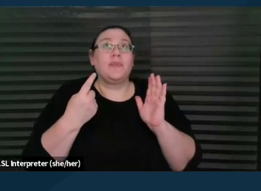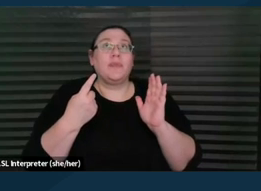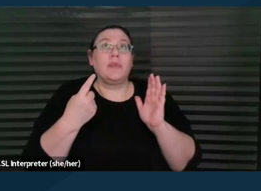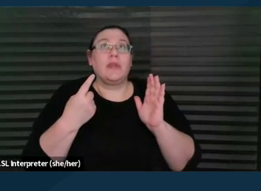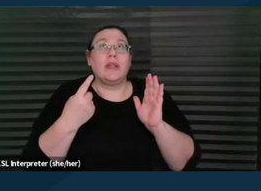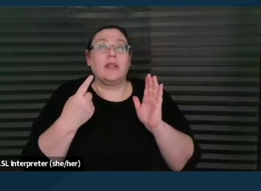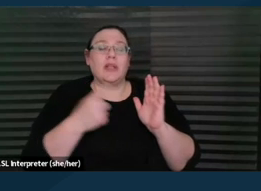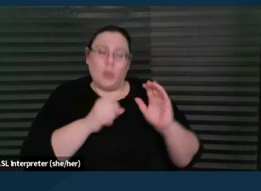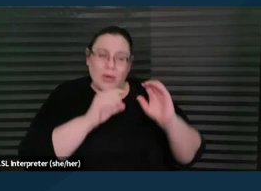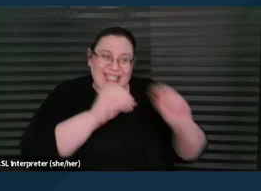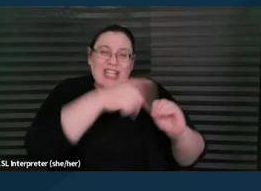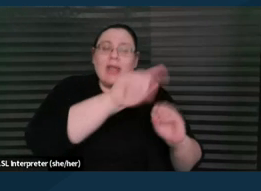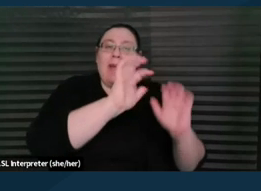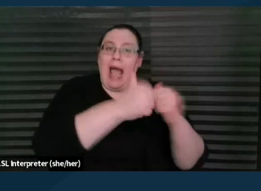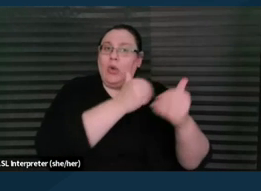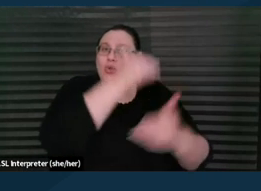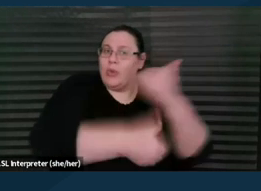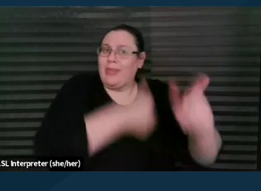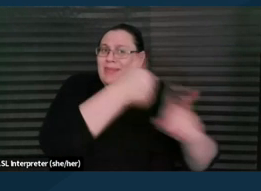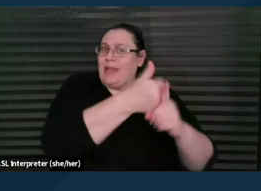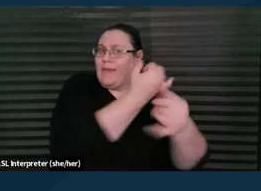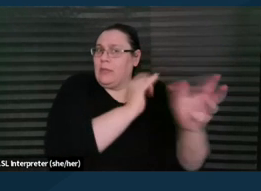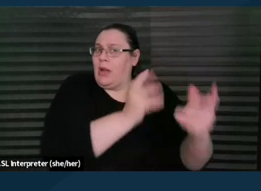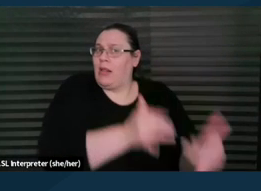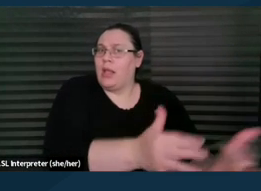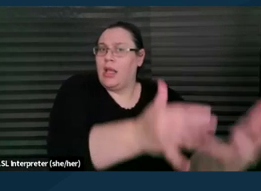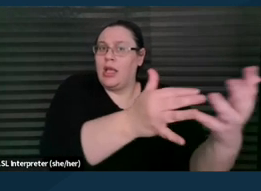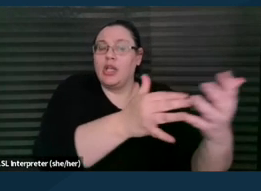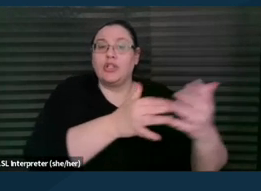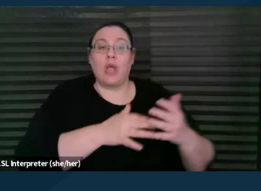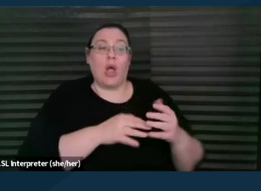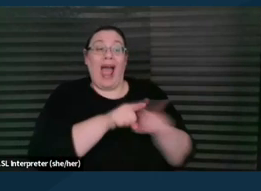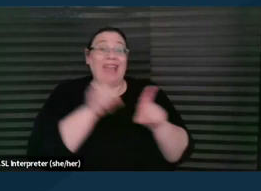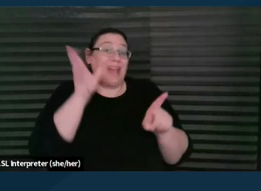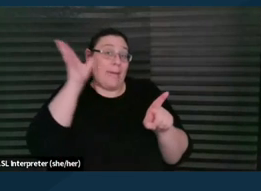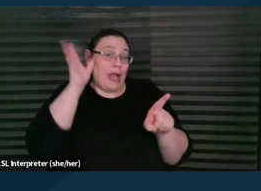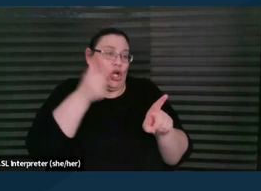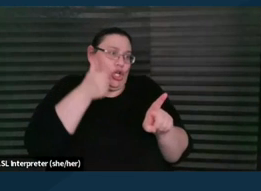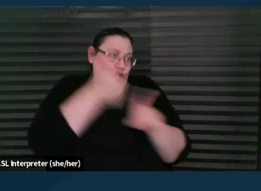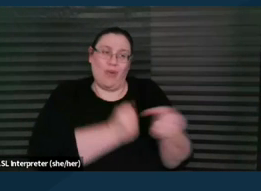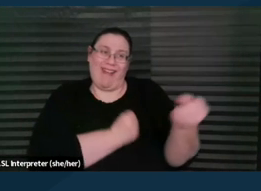Like as a parent, not only are you advocating for your child throughout their school career,